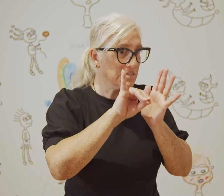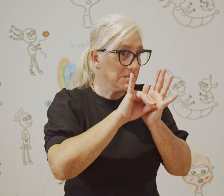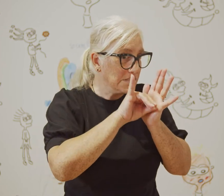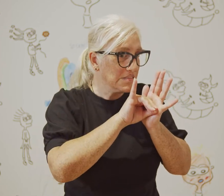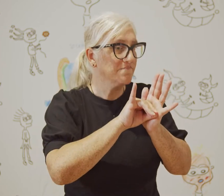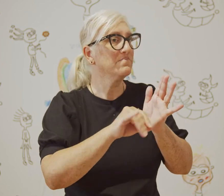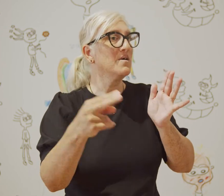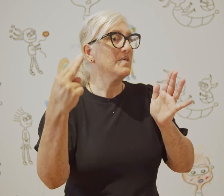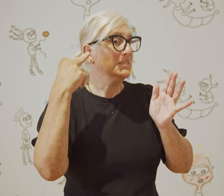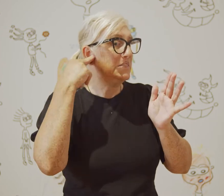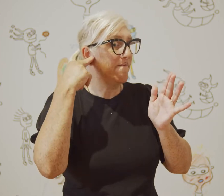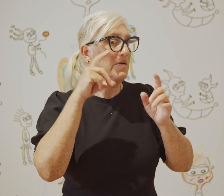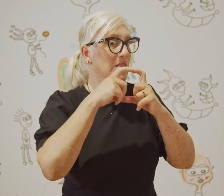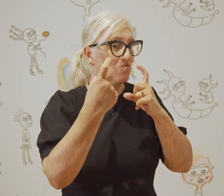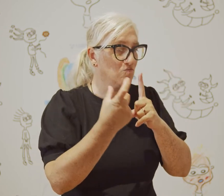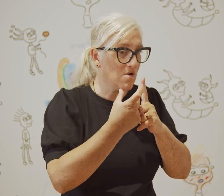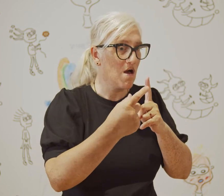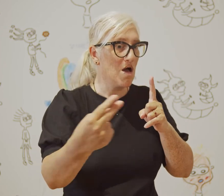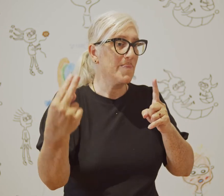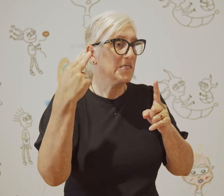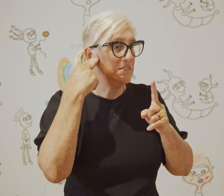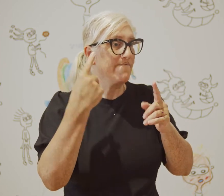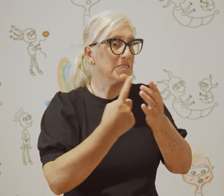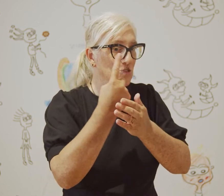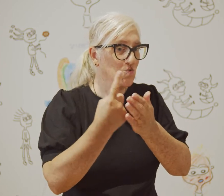and Deaf culture and issues relating to the Deaf community.